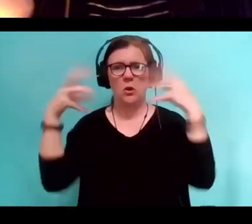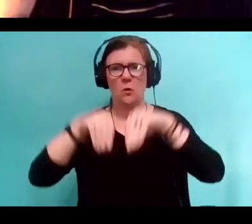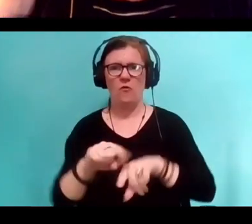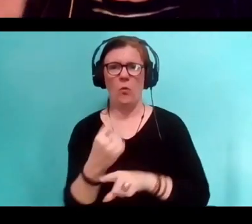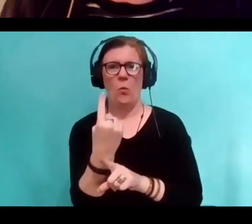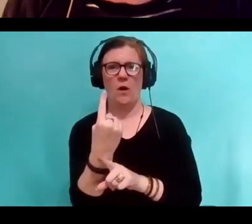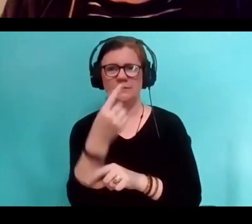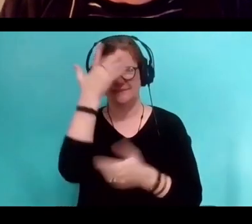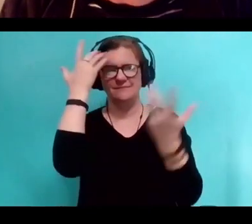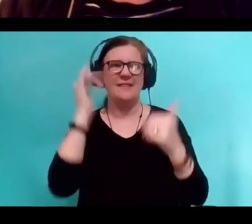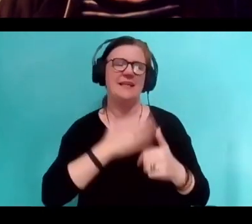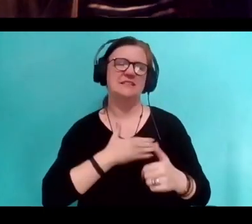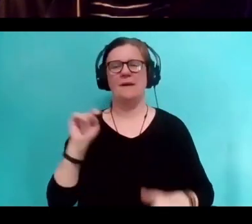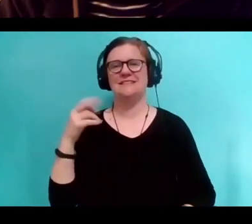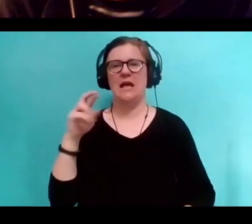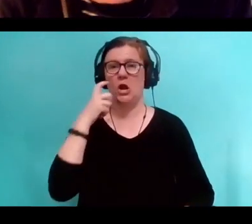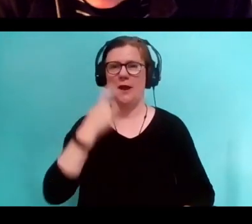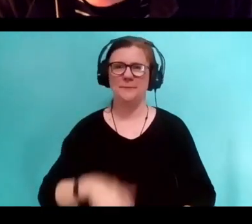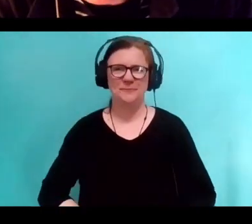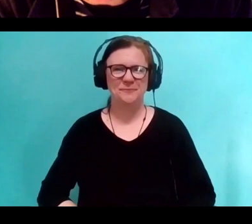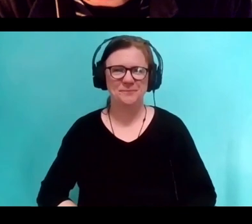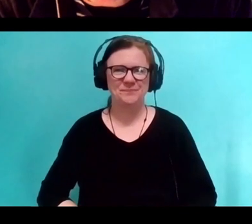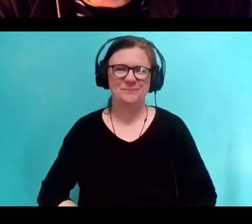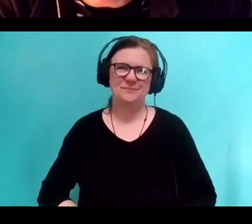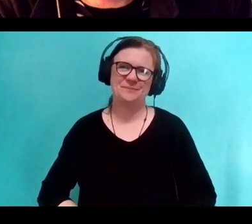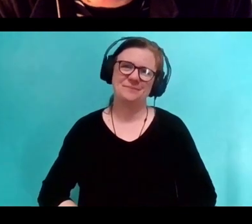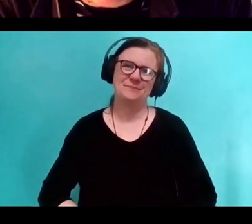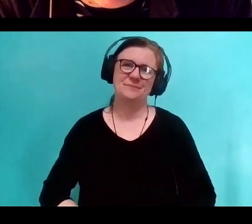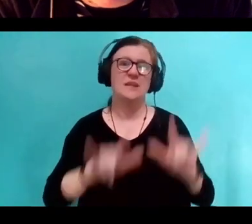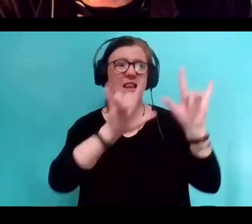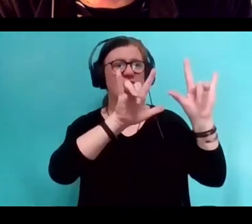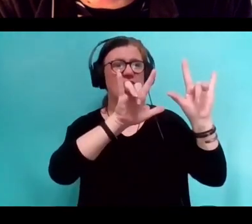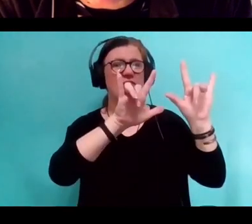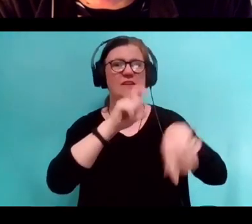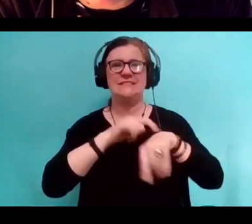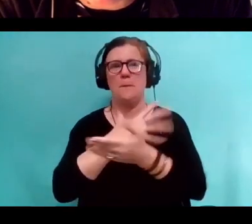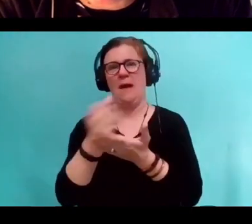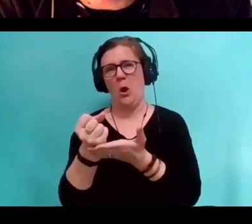You can't really see it but that's my tiger's eye. Loads of love Riva. I think we're out of time.